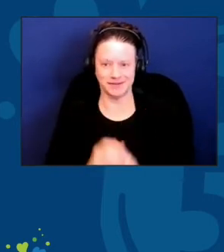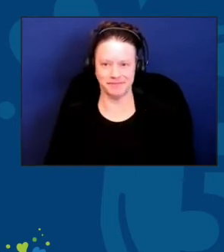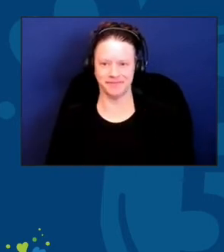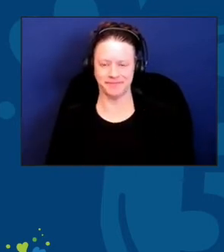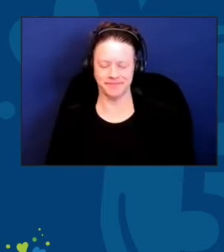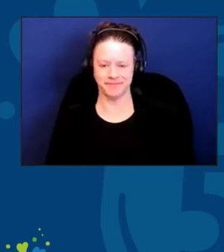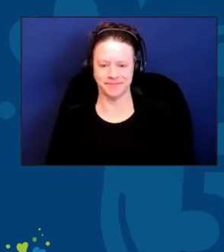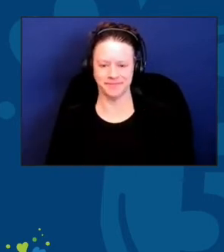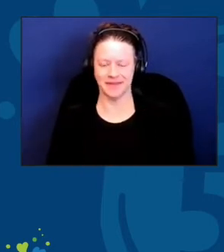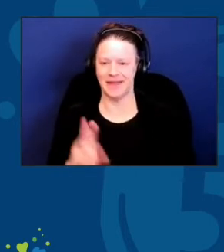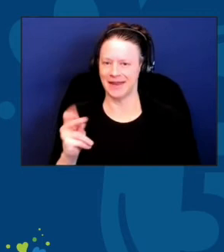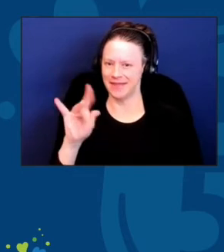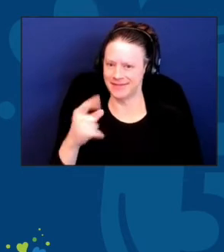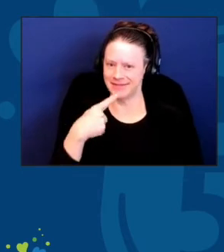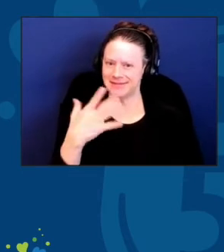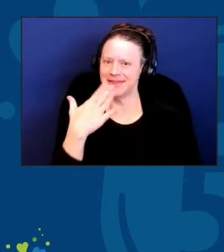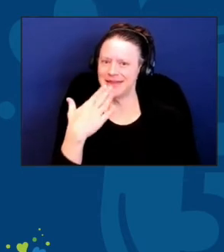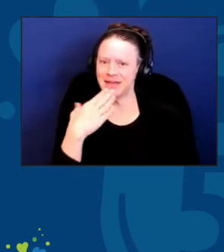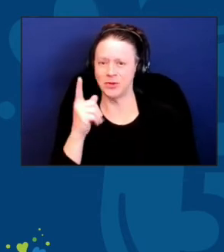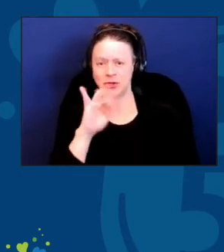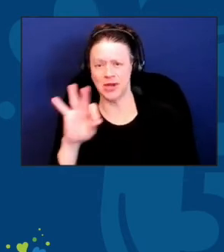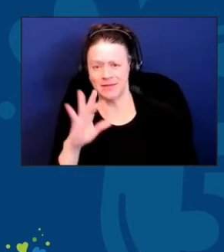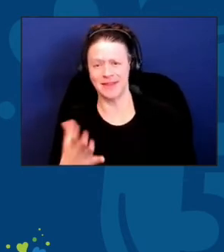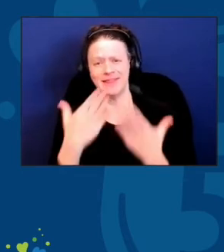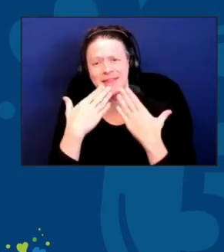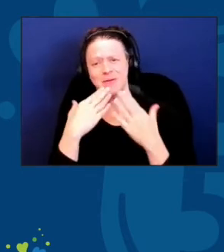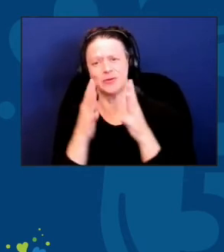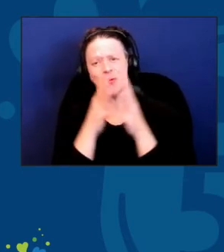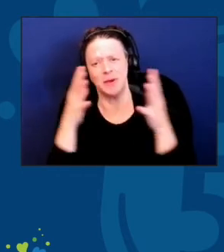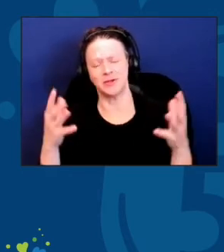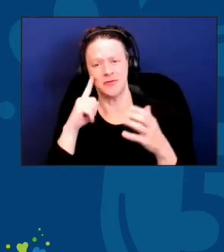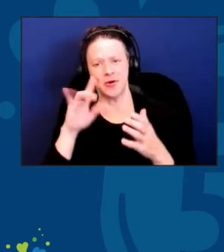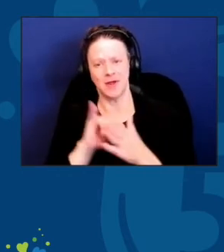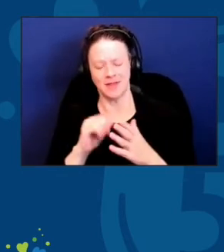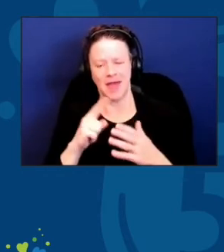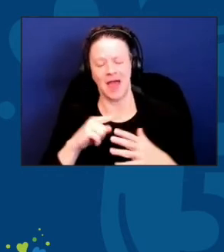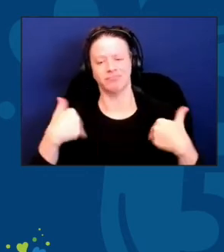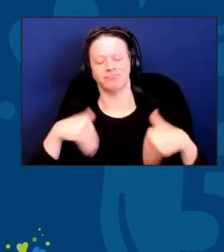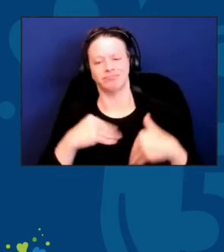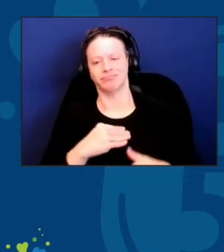Thank you, Jeff. Thank you so much for that enlightening presentation.